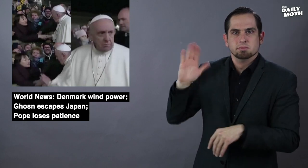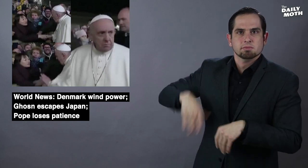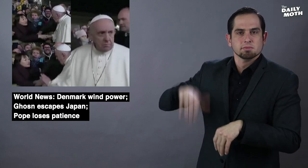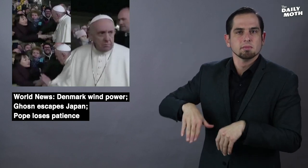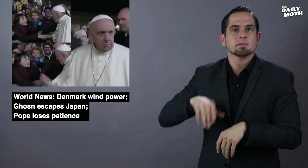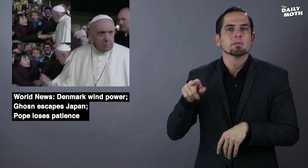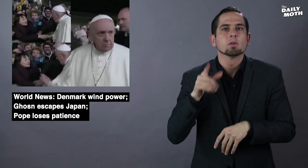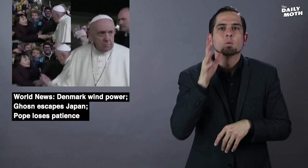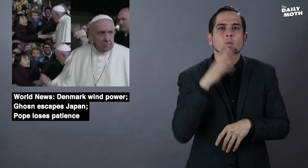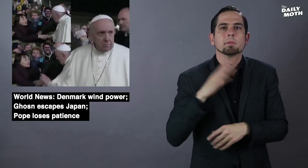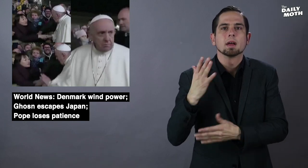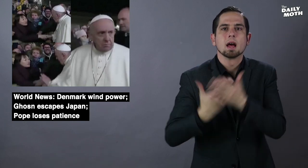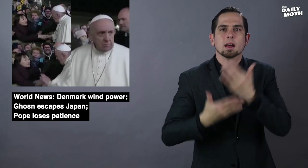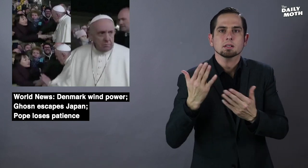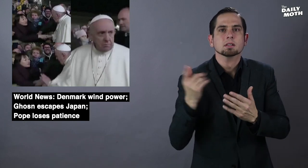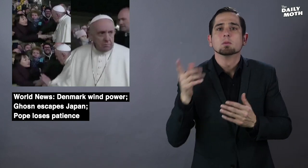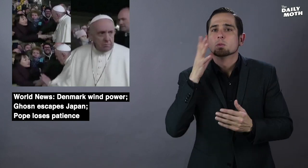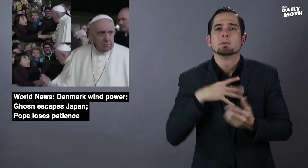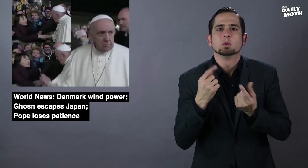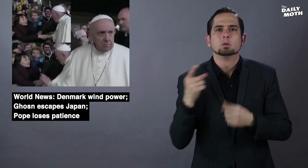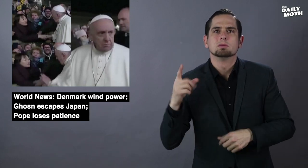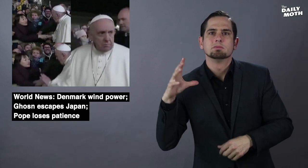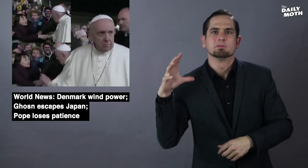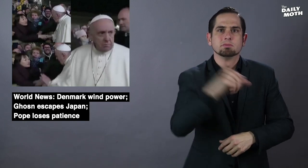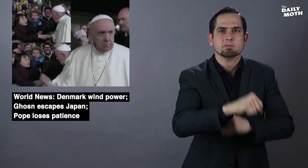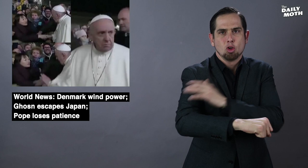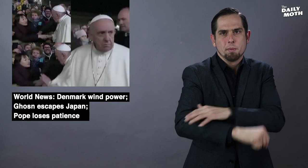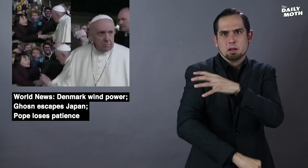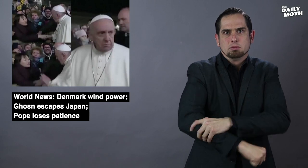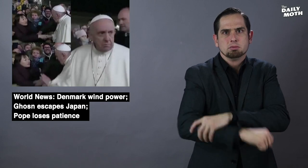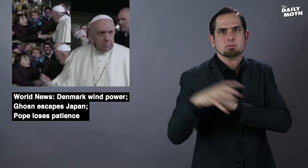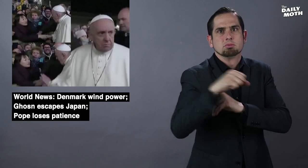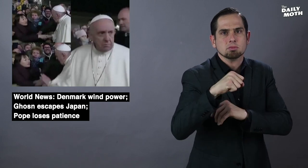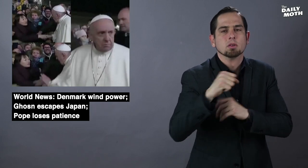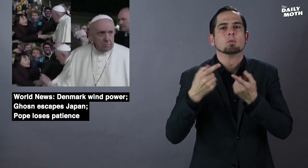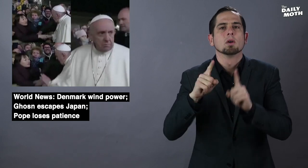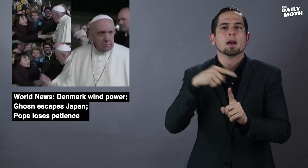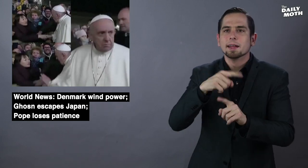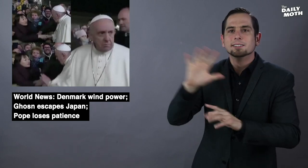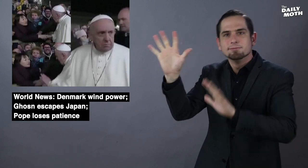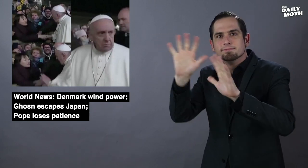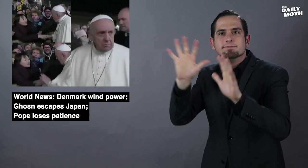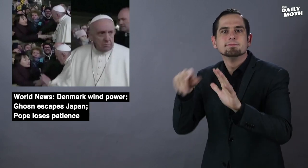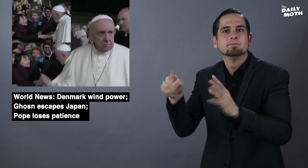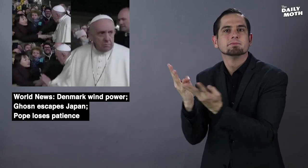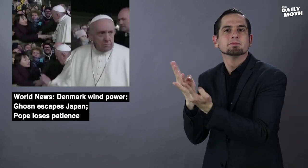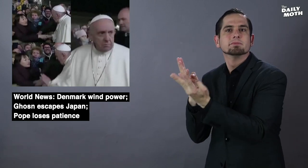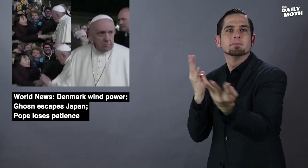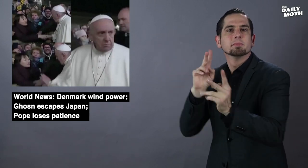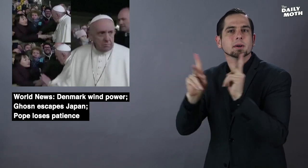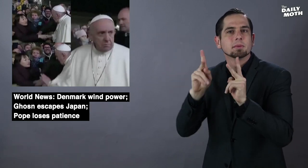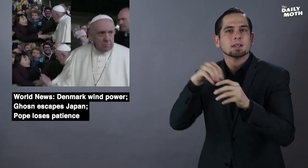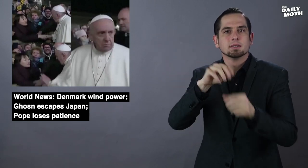the hands of a woman who grabbed his arm as he greeted people